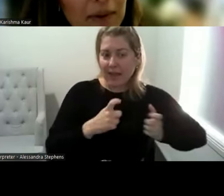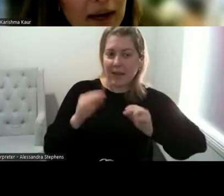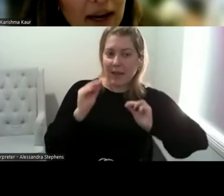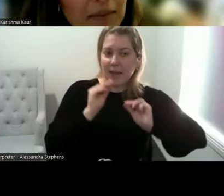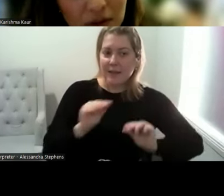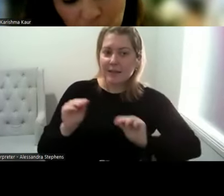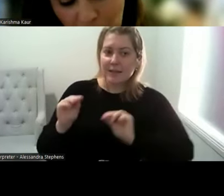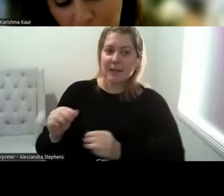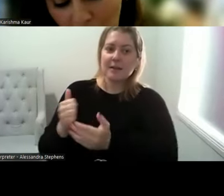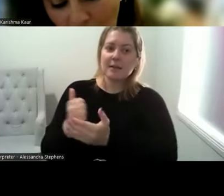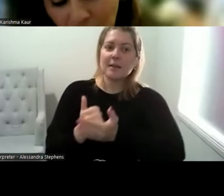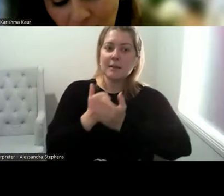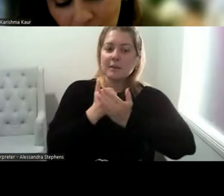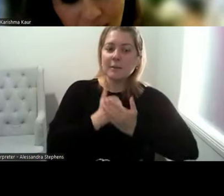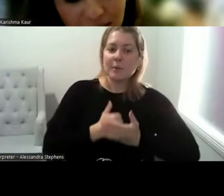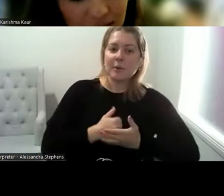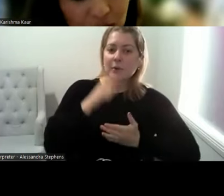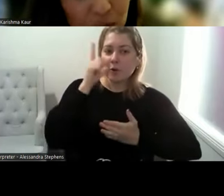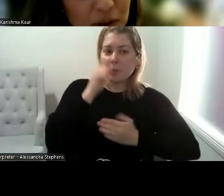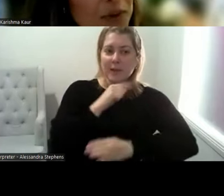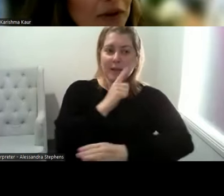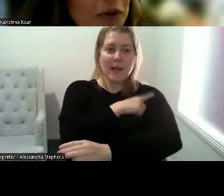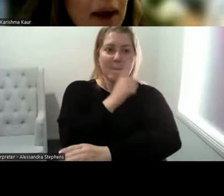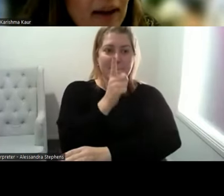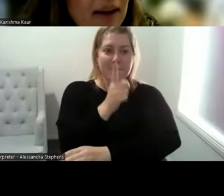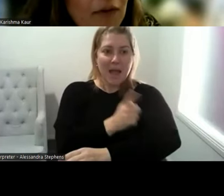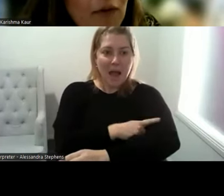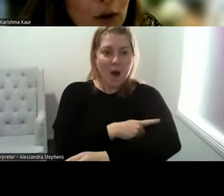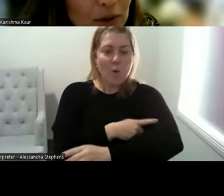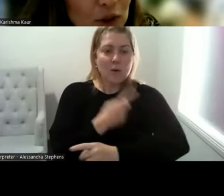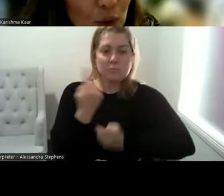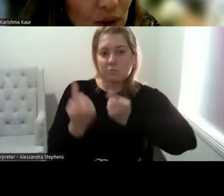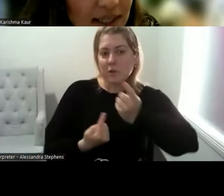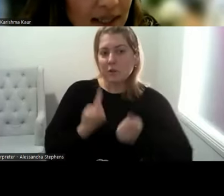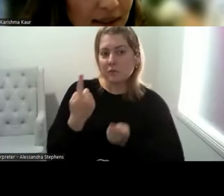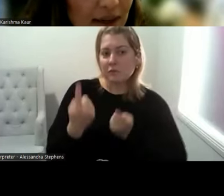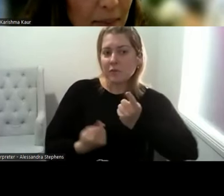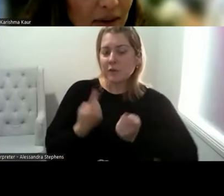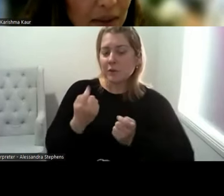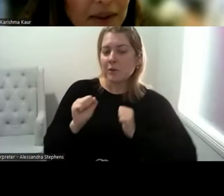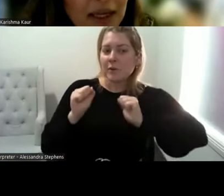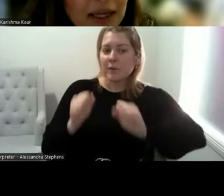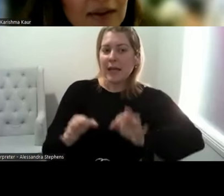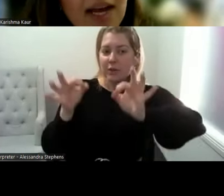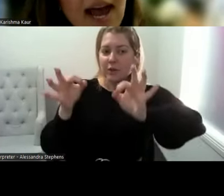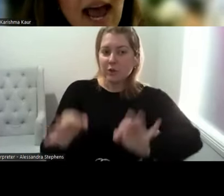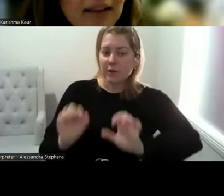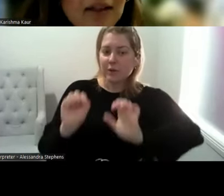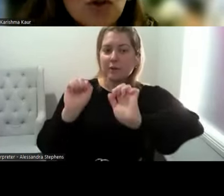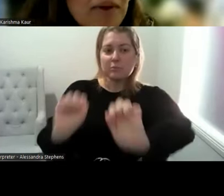that we are able to empower individuals to make informed choices about themselves and this should